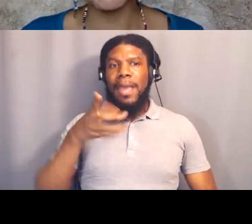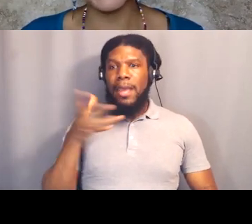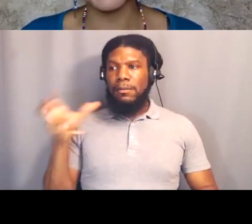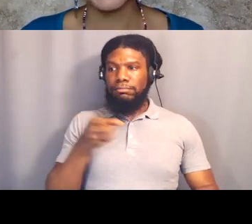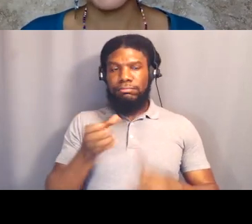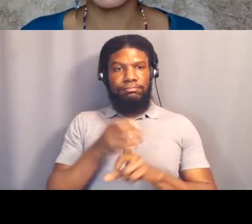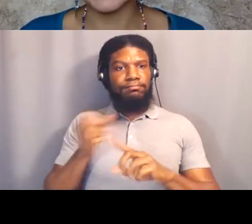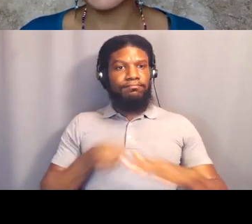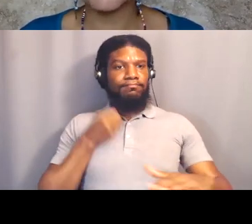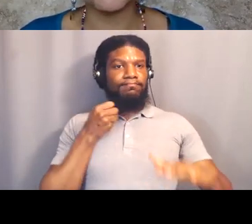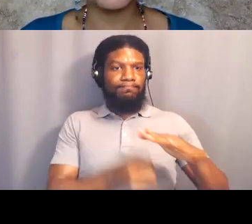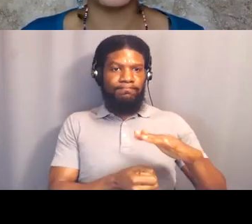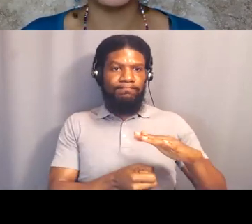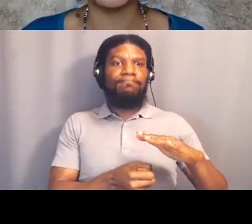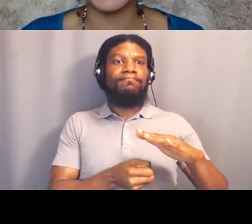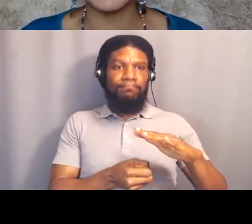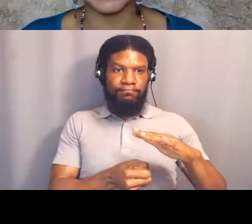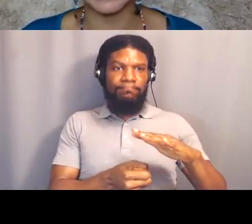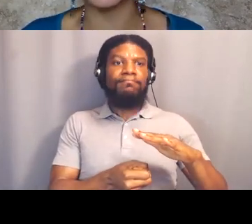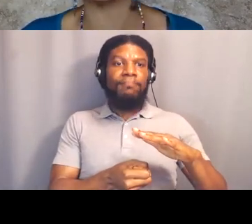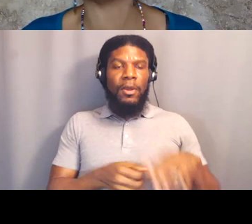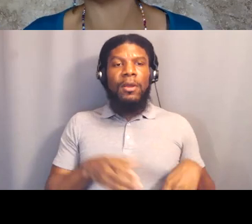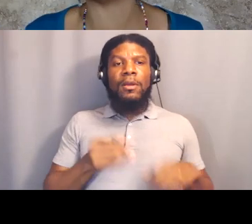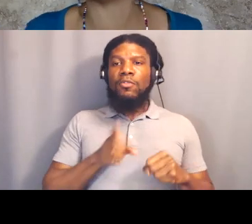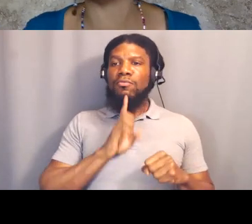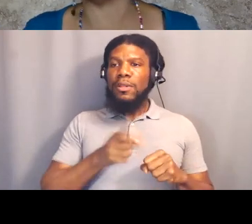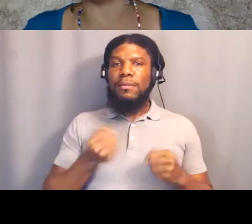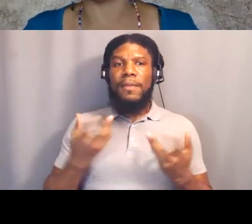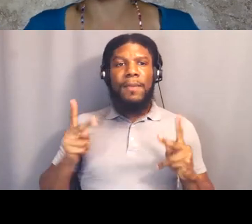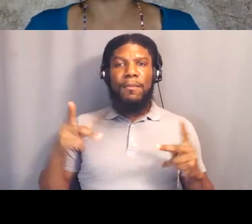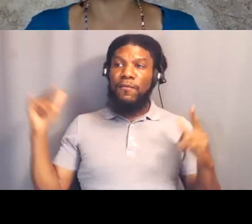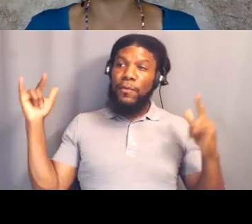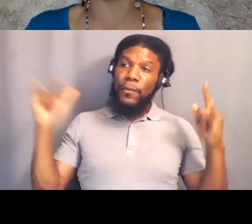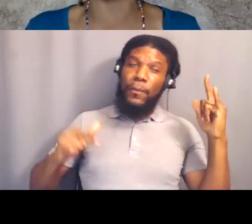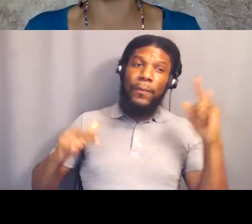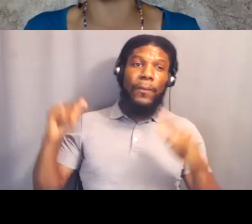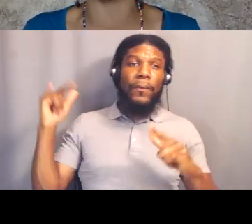There were lots of folks who flew in to honor Chip Fitzgerald, but what was really beautiful,